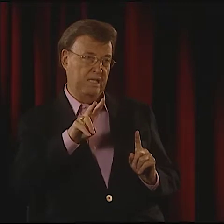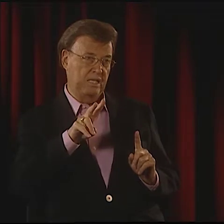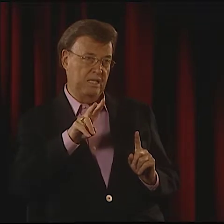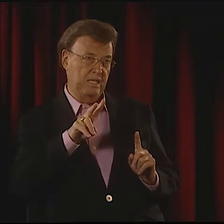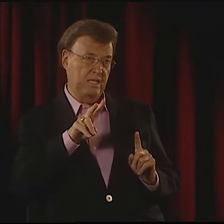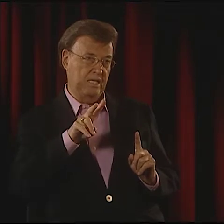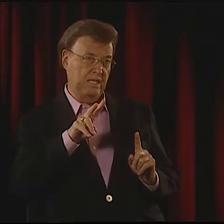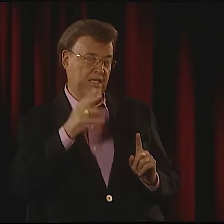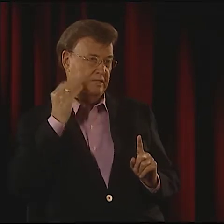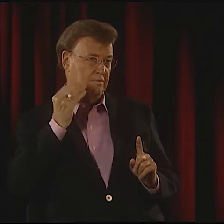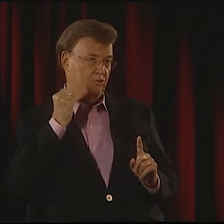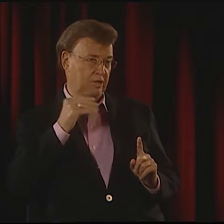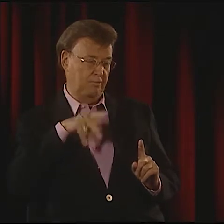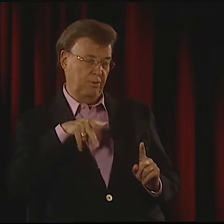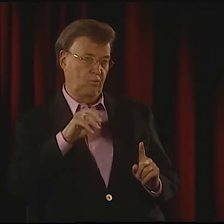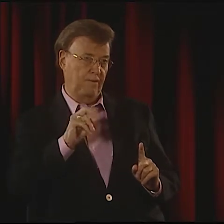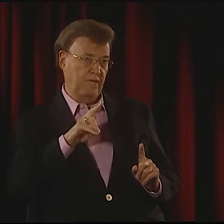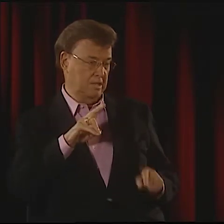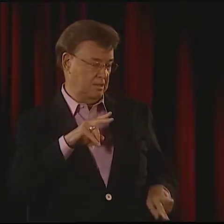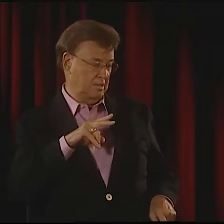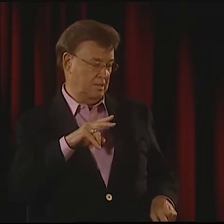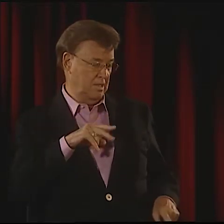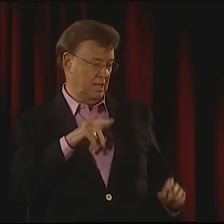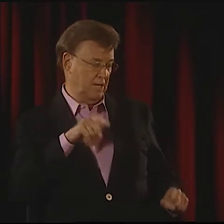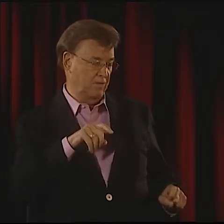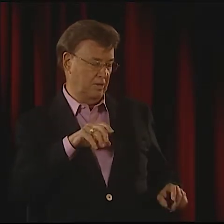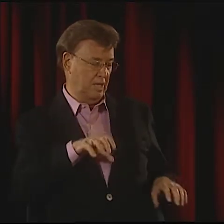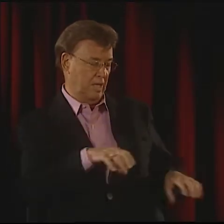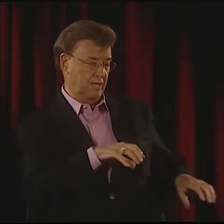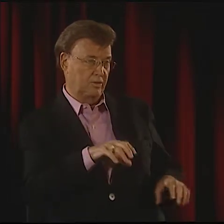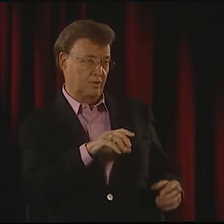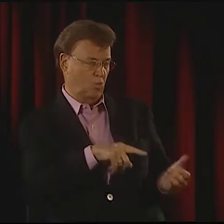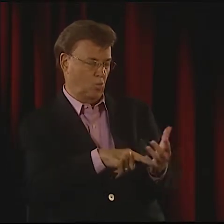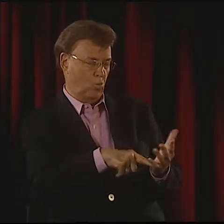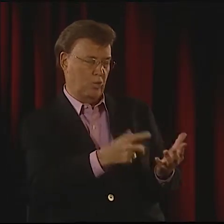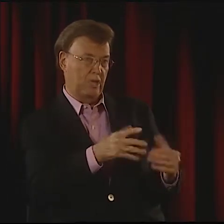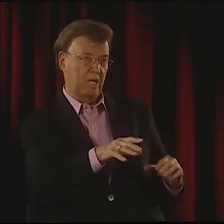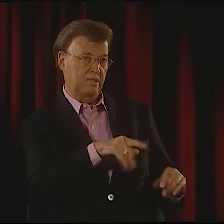SEE, YOU'RE SHOWING WHAT YOU'RE SEEING. THAT'S MY POINT OF VIEW...